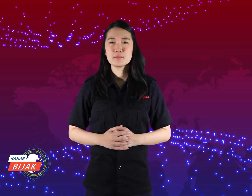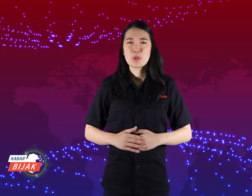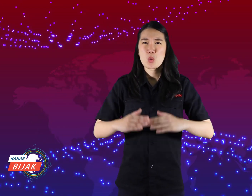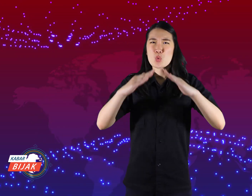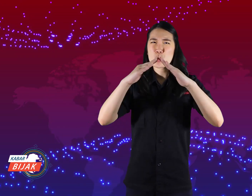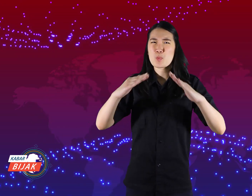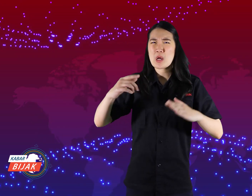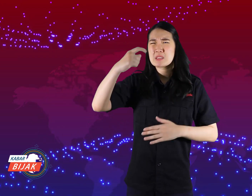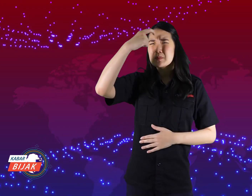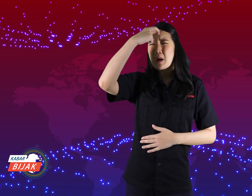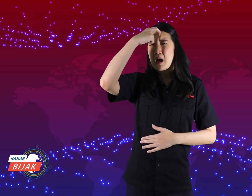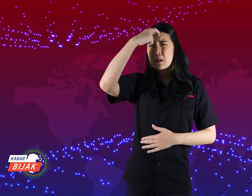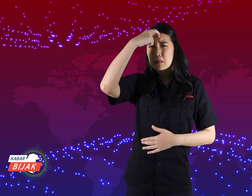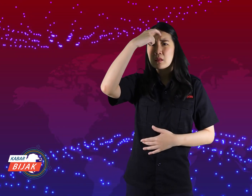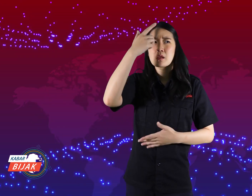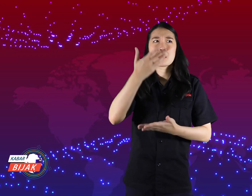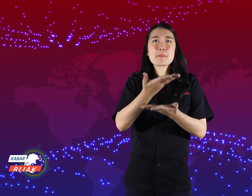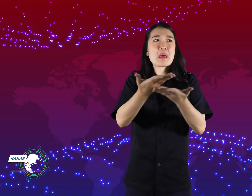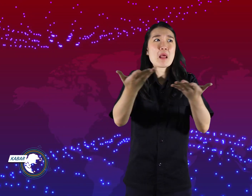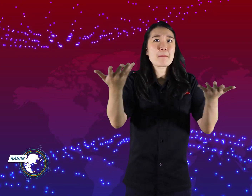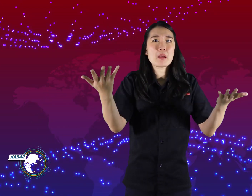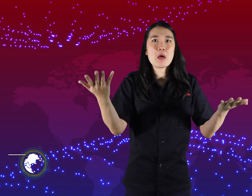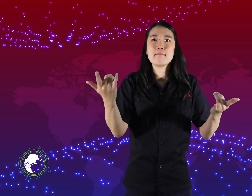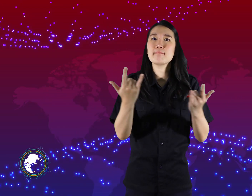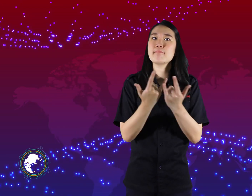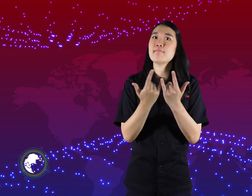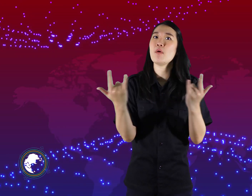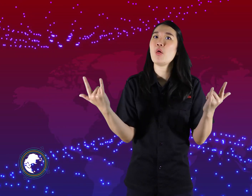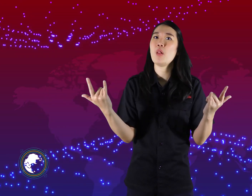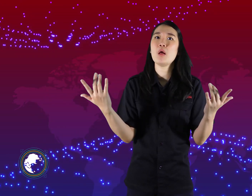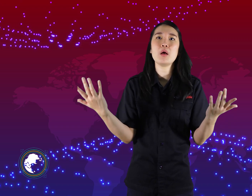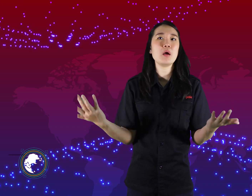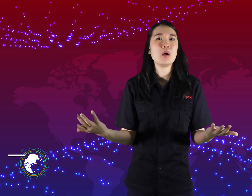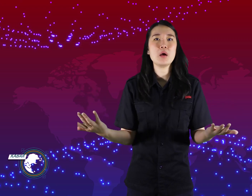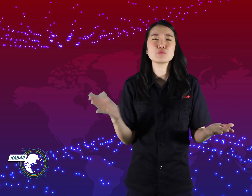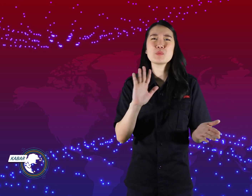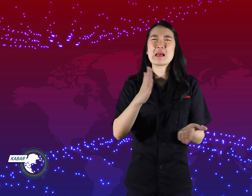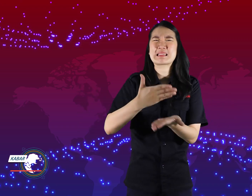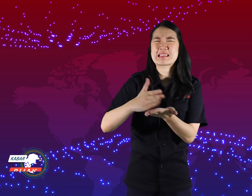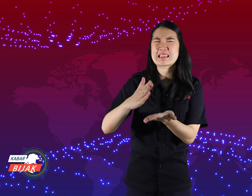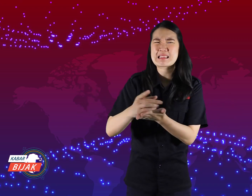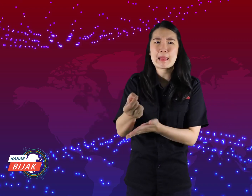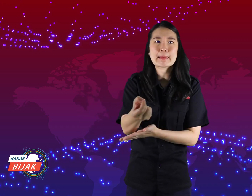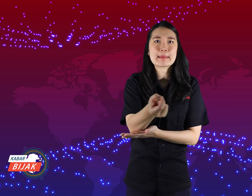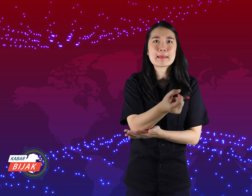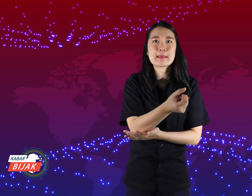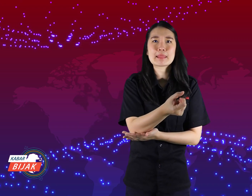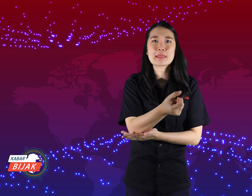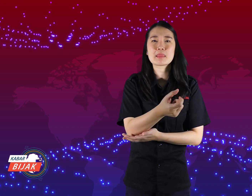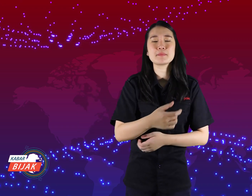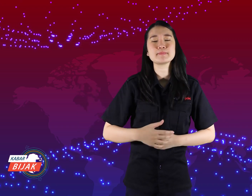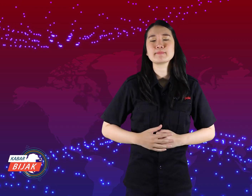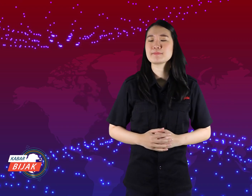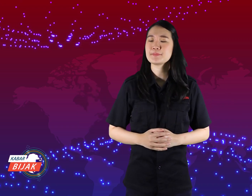Hospitals everywhere are also full, there's only a little left.